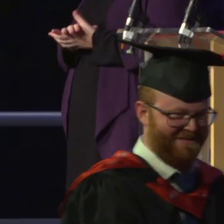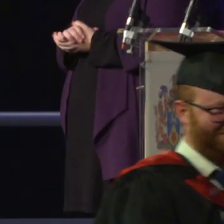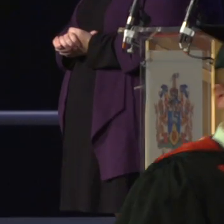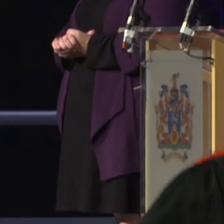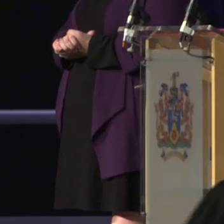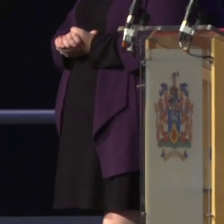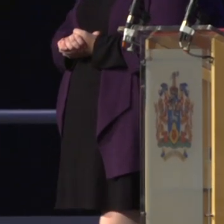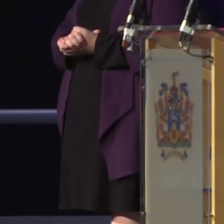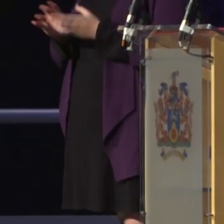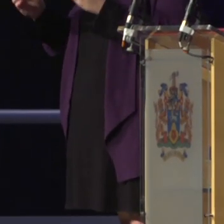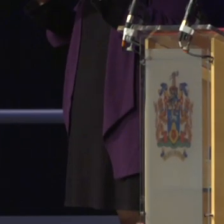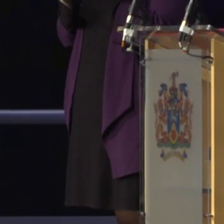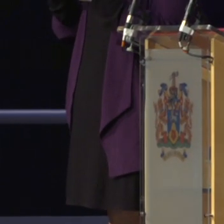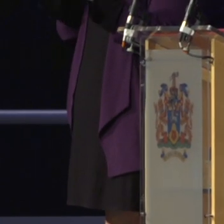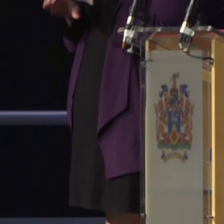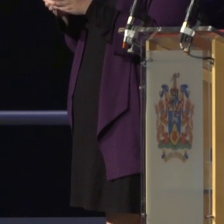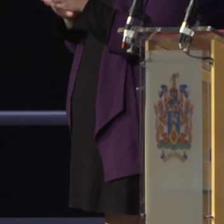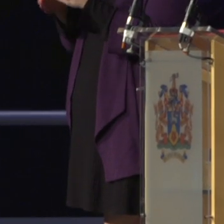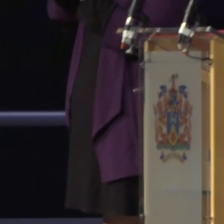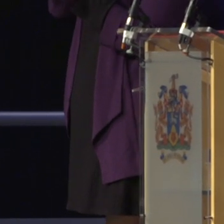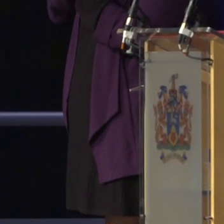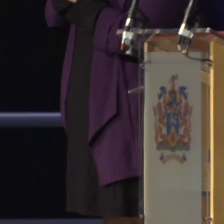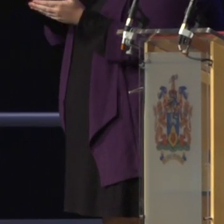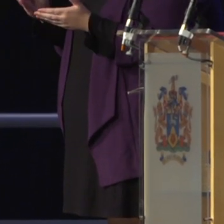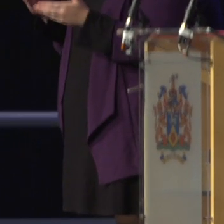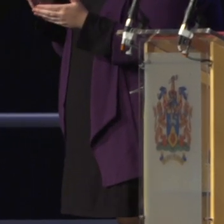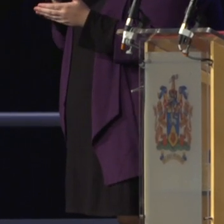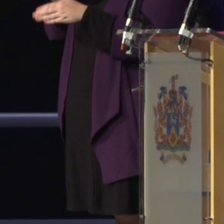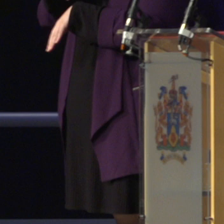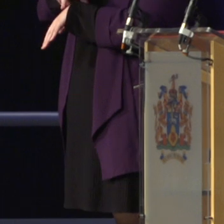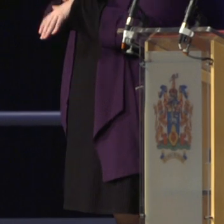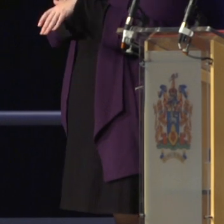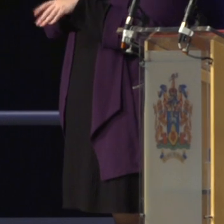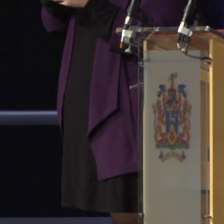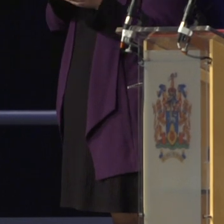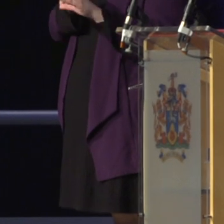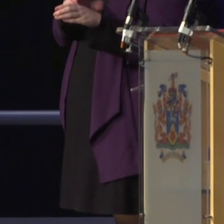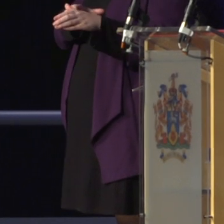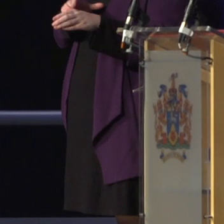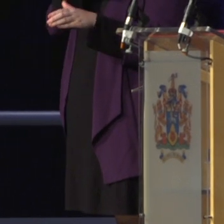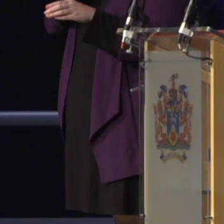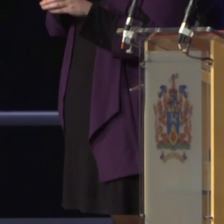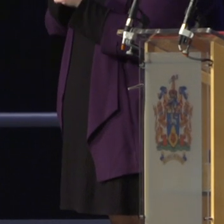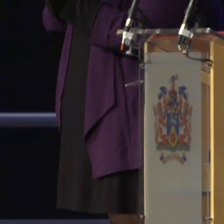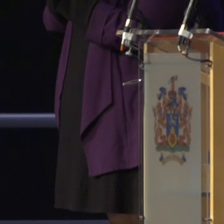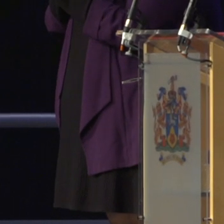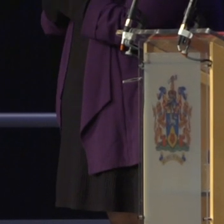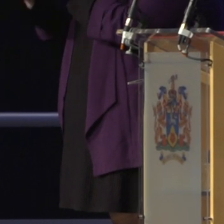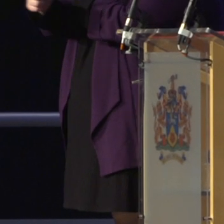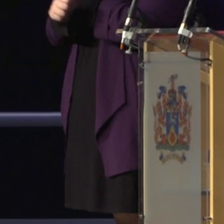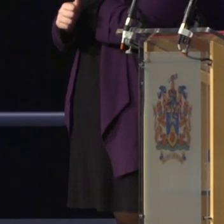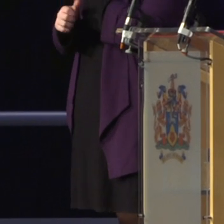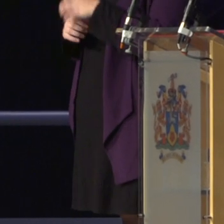Bachelor of Science with Honours in Forensic Science and Anthropology